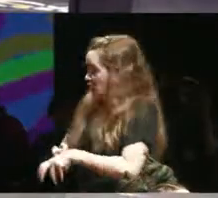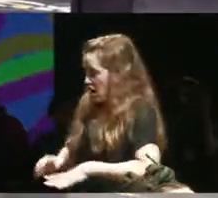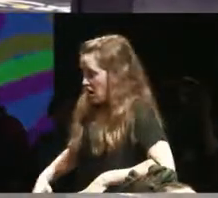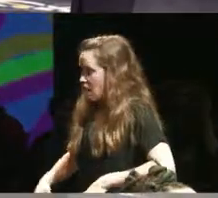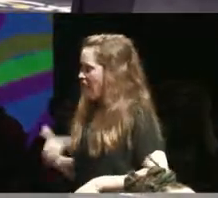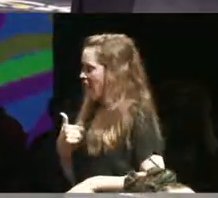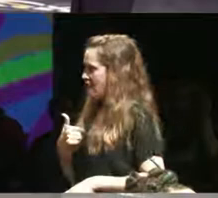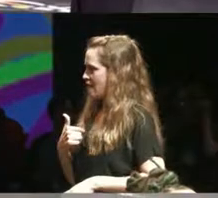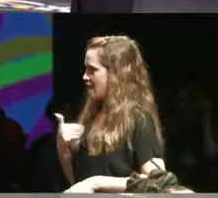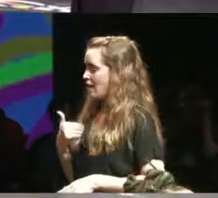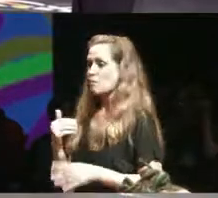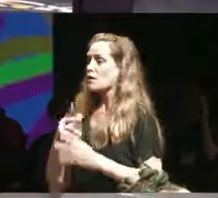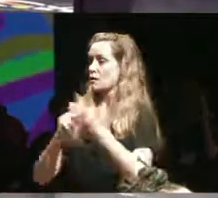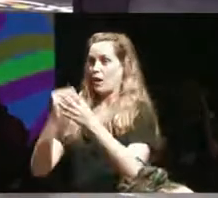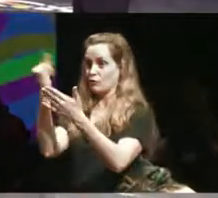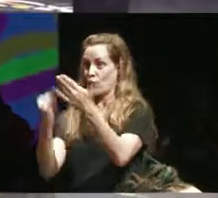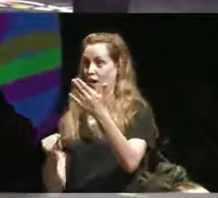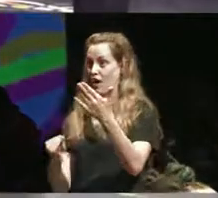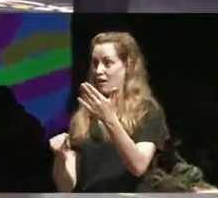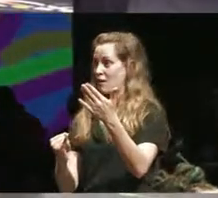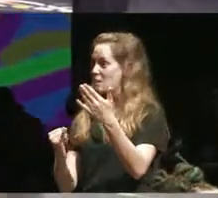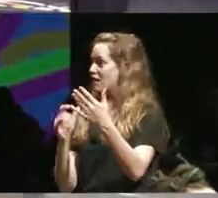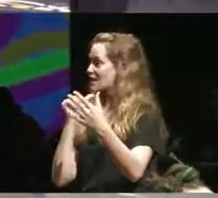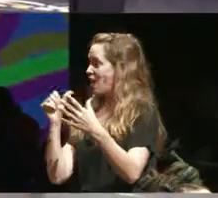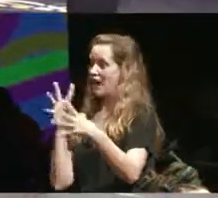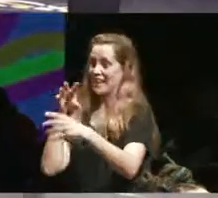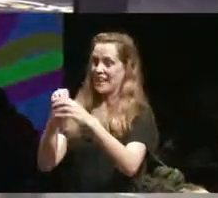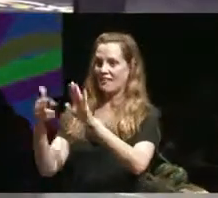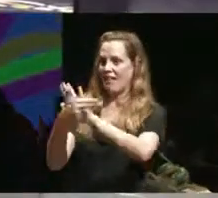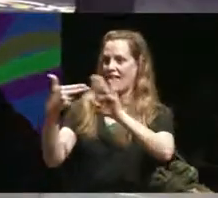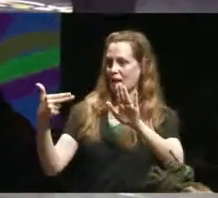drawing but because it's not explicitly in the label then they're also not taken